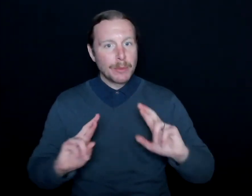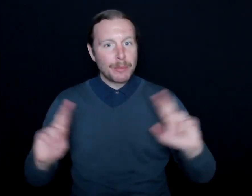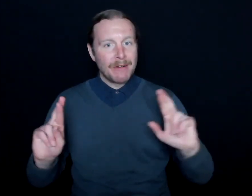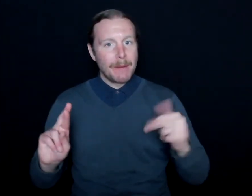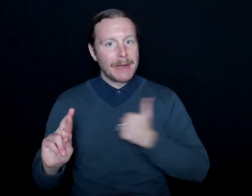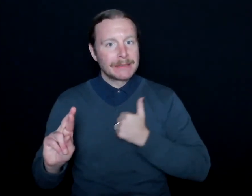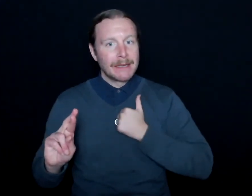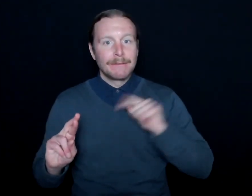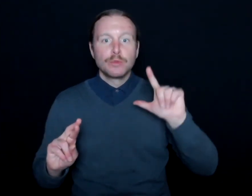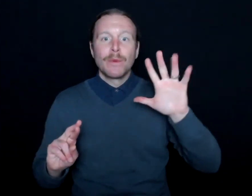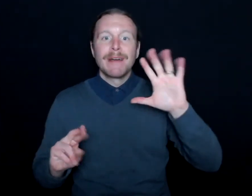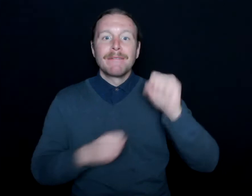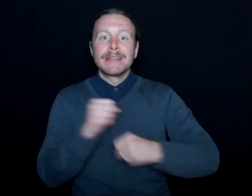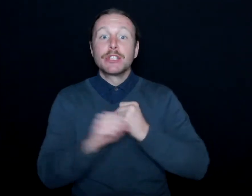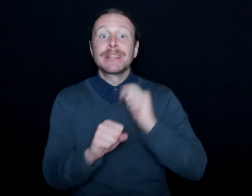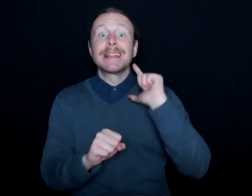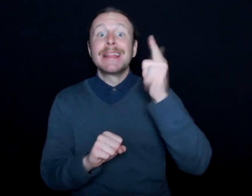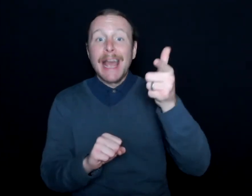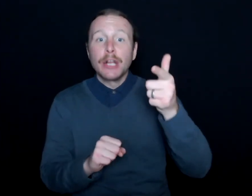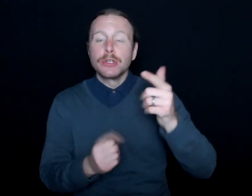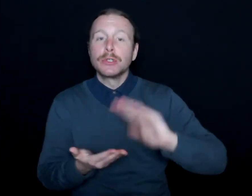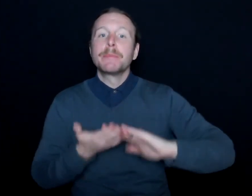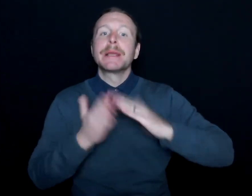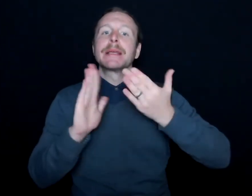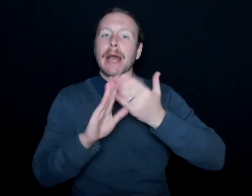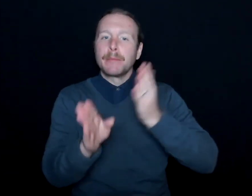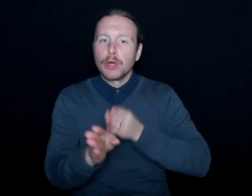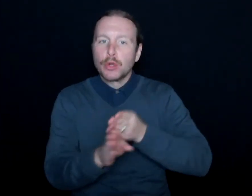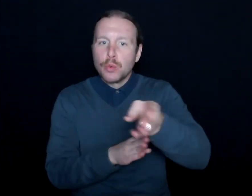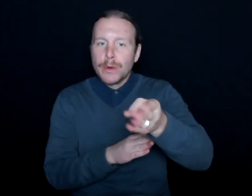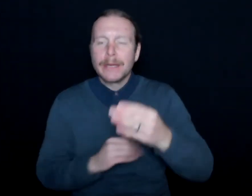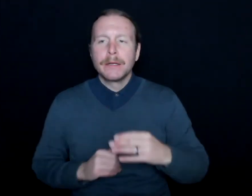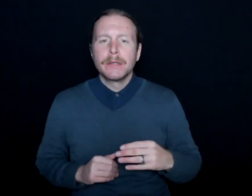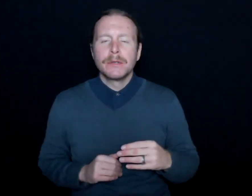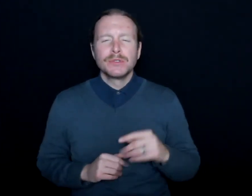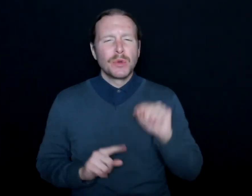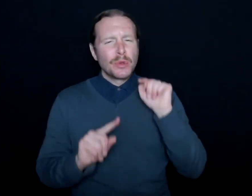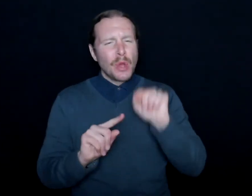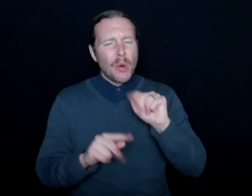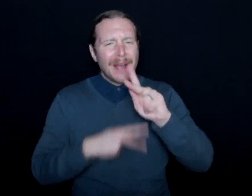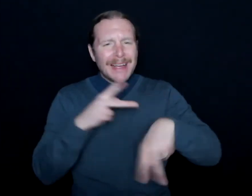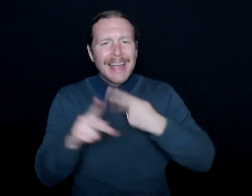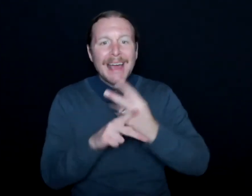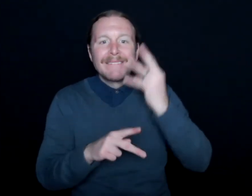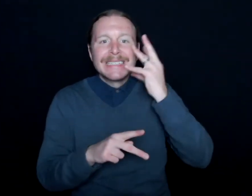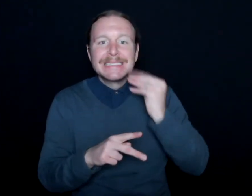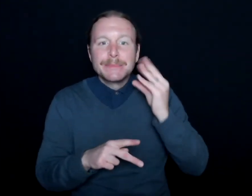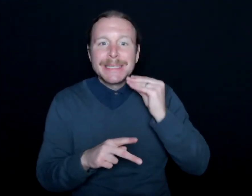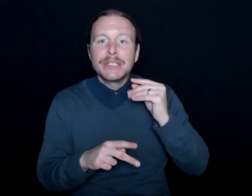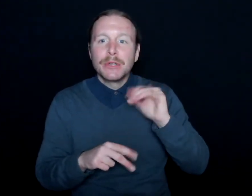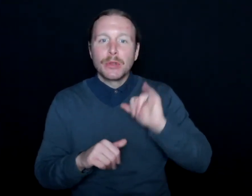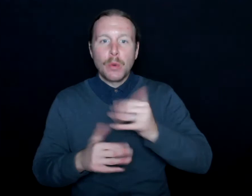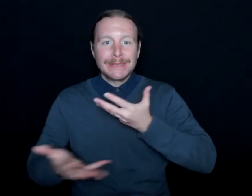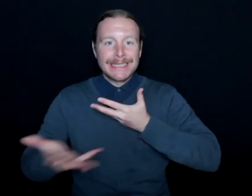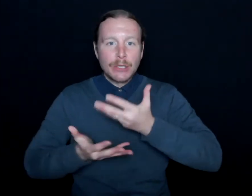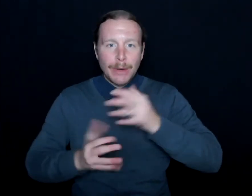25 years later to do this as a career. And so it's those types of experiences and those interactions that I had